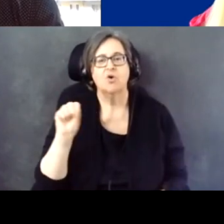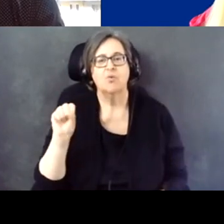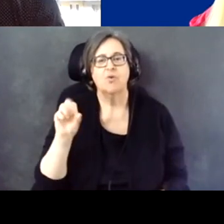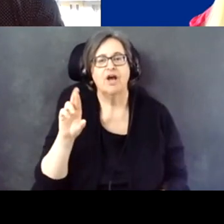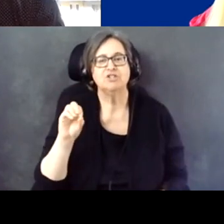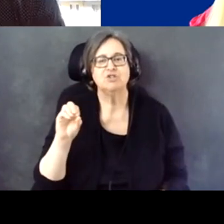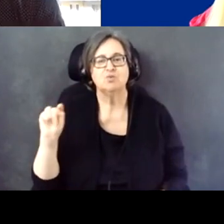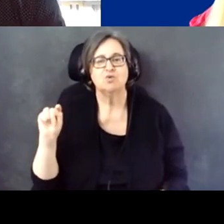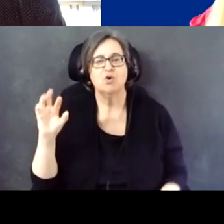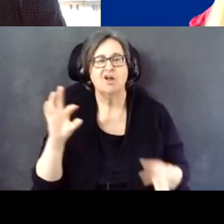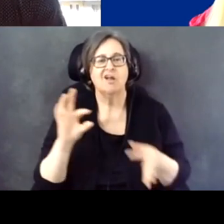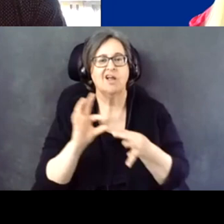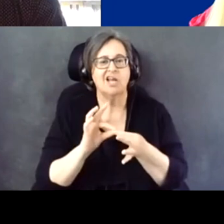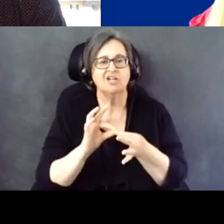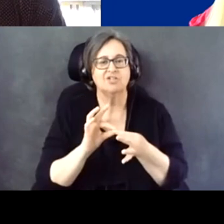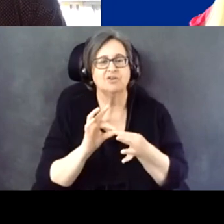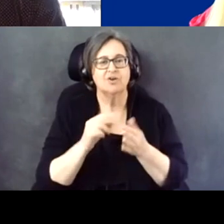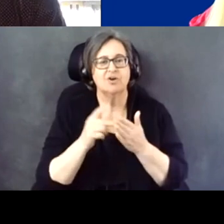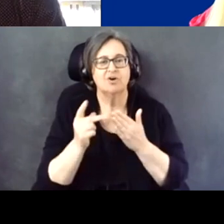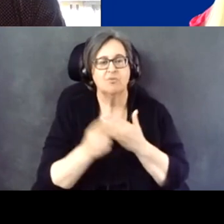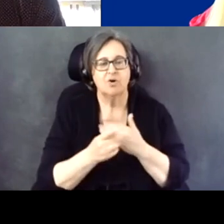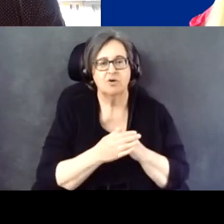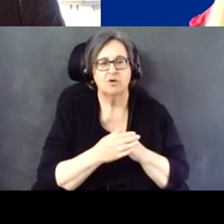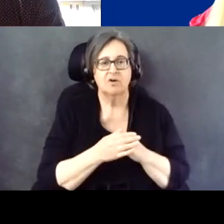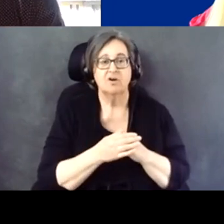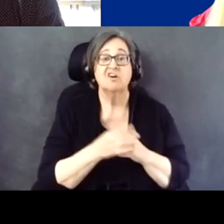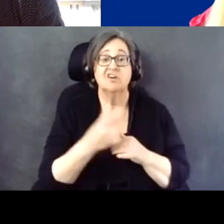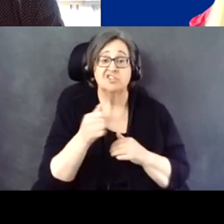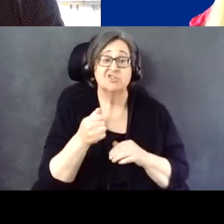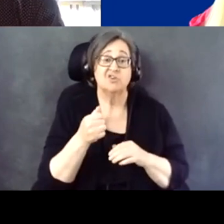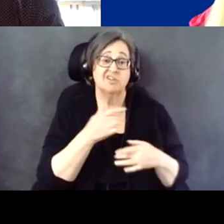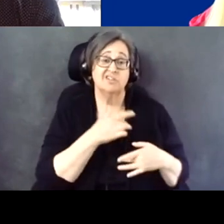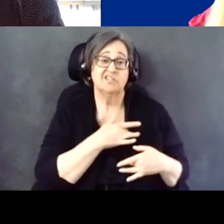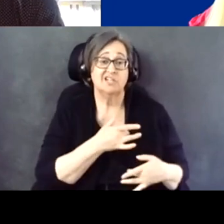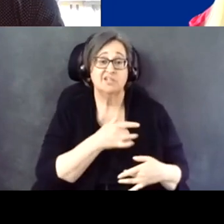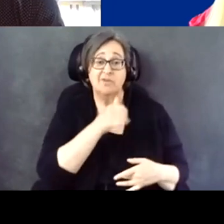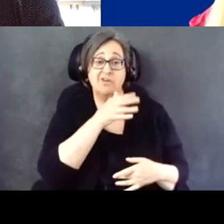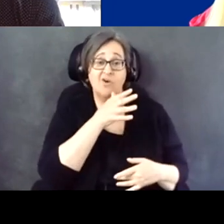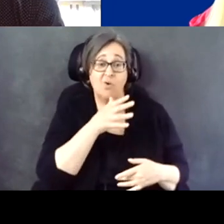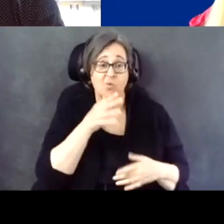We have maybe 4 Metropolitan cities in the state.